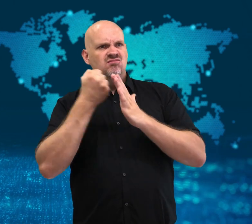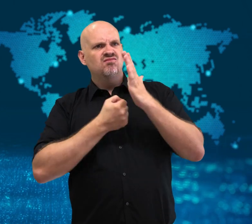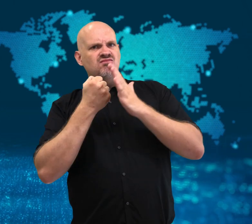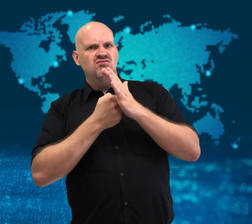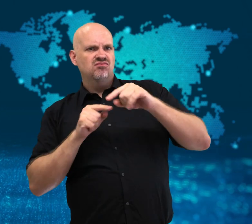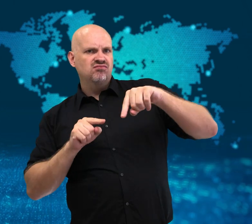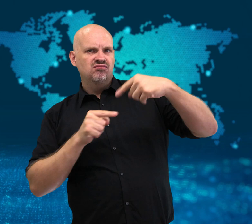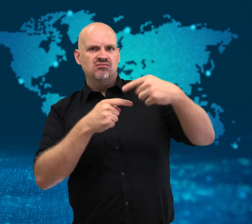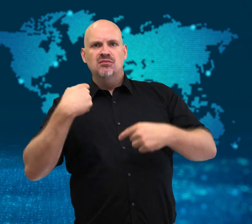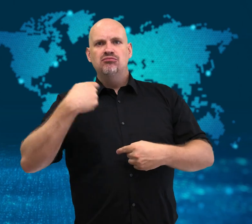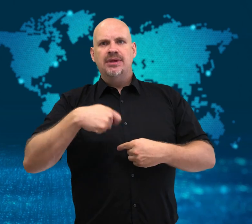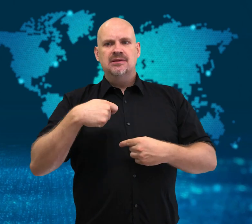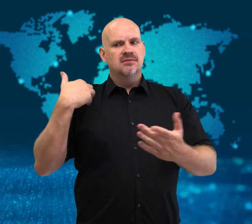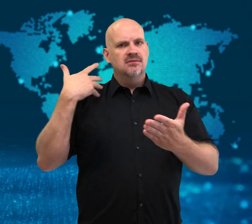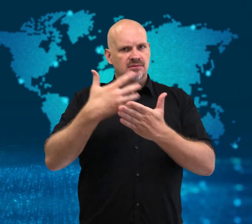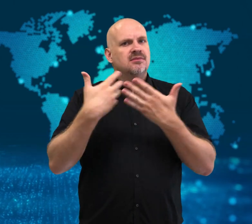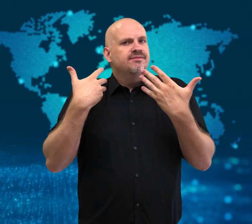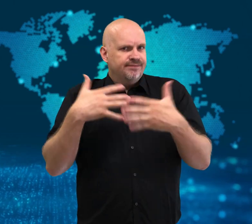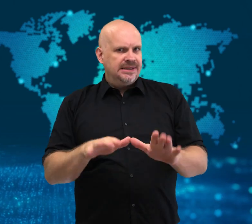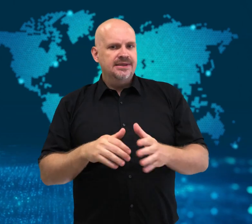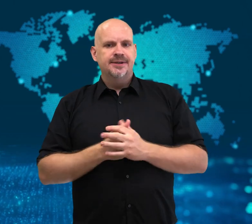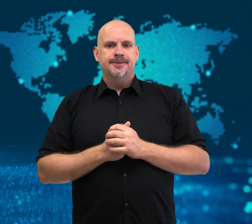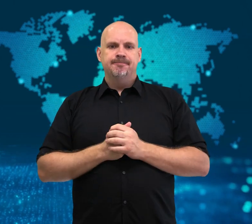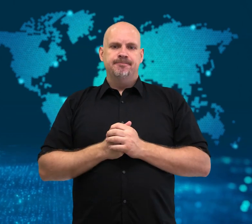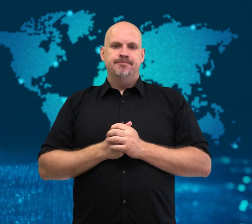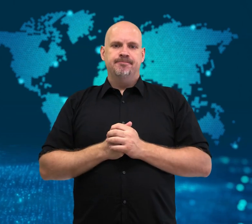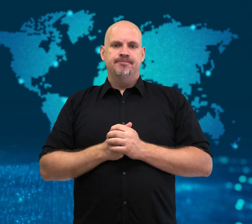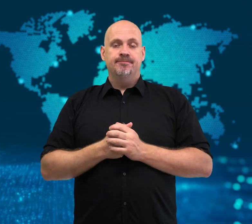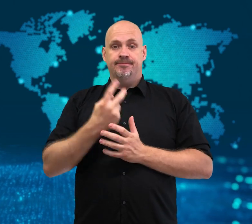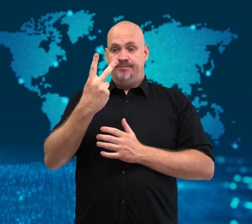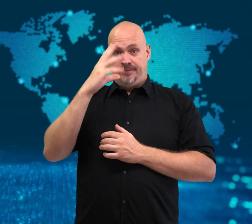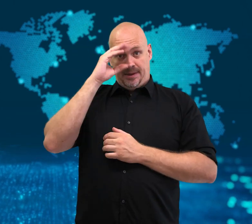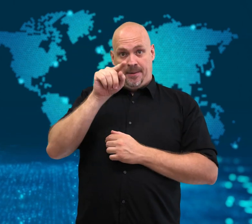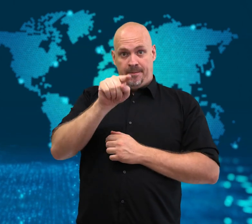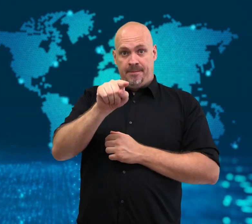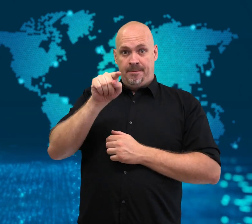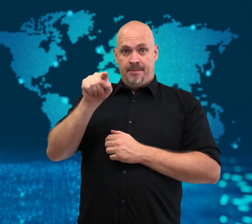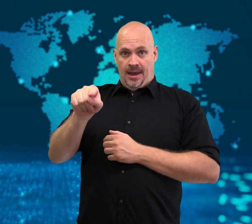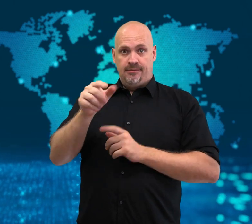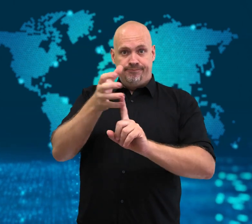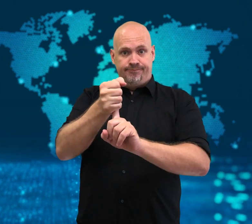a group that protests against wealthy people.